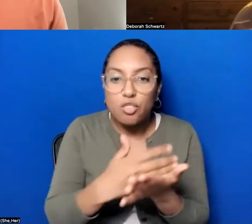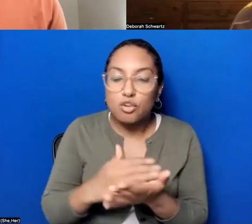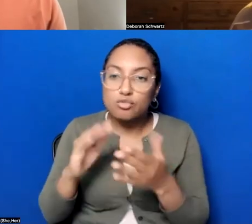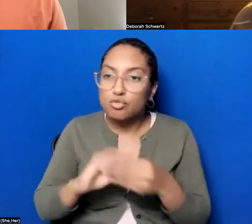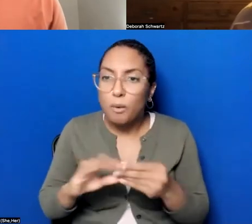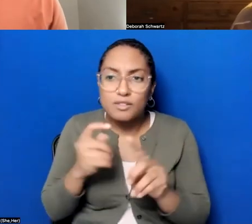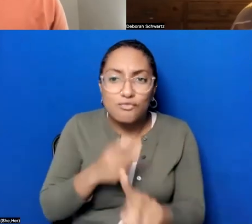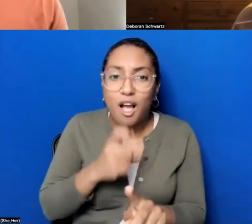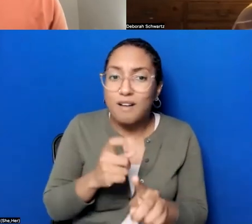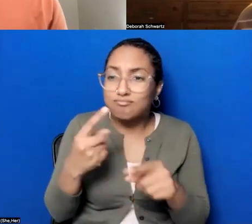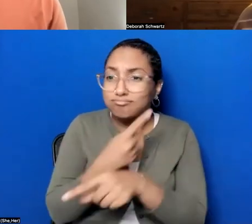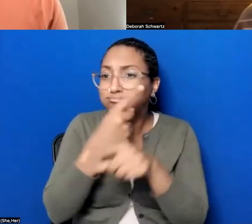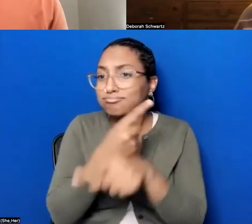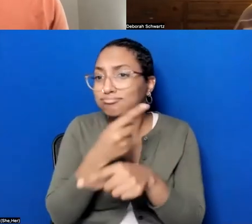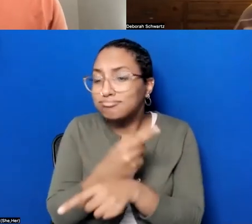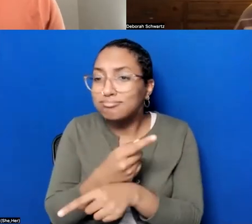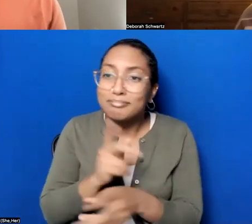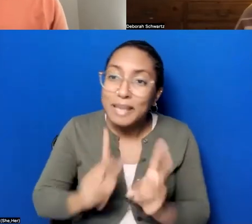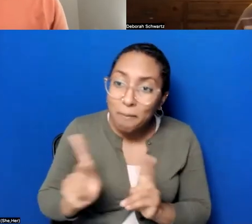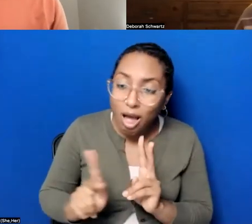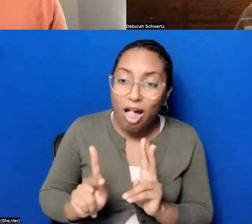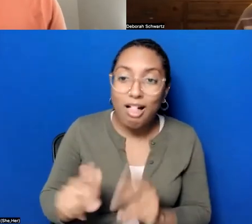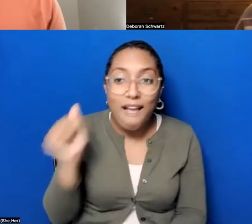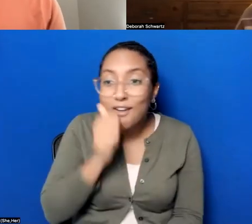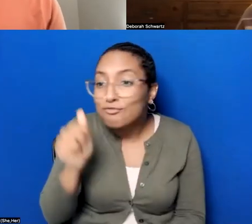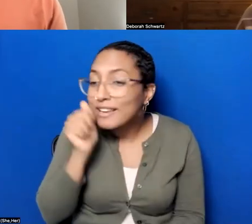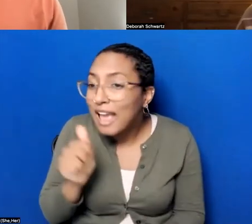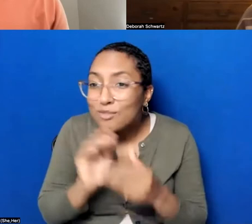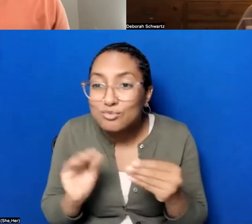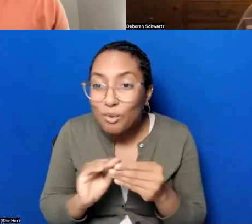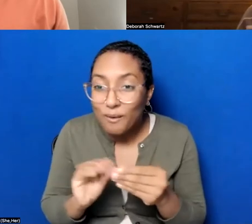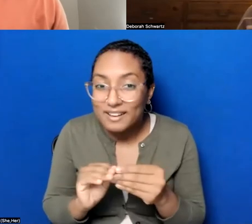You know this will be the sort of multimedia version of the census records,